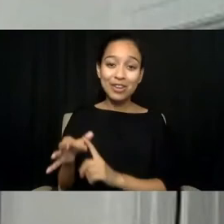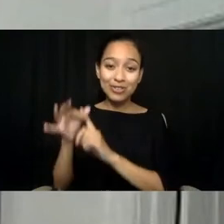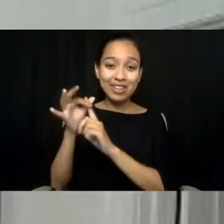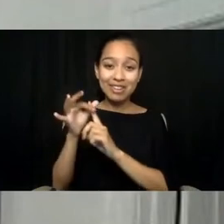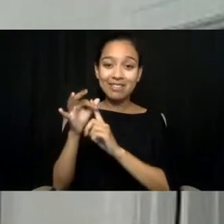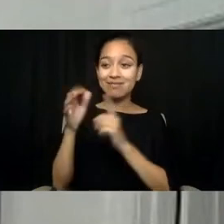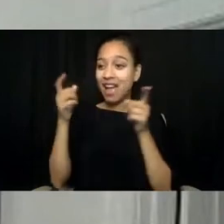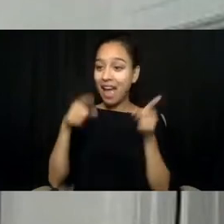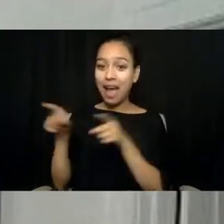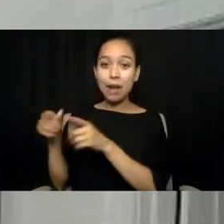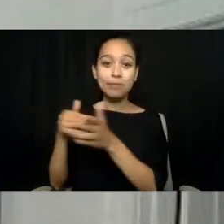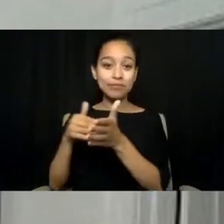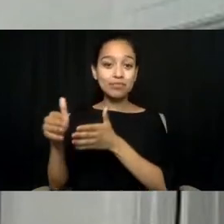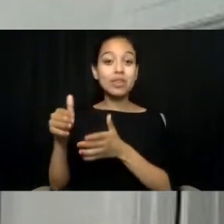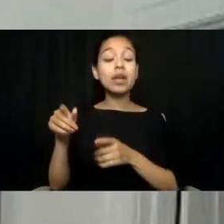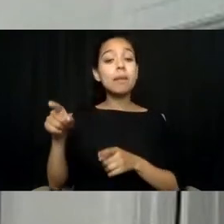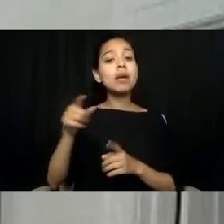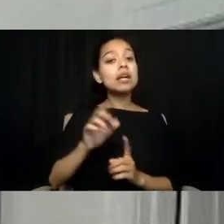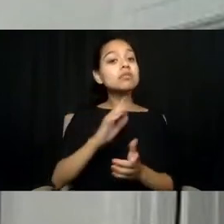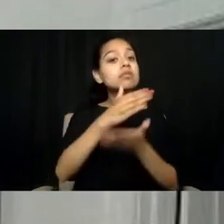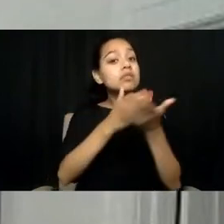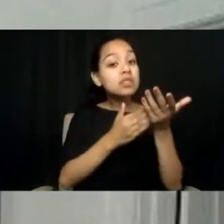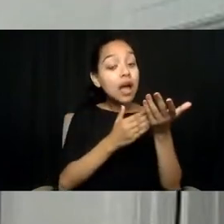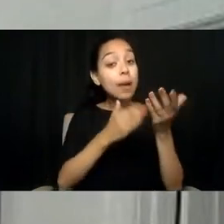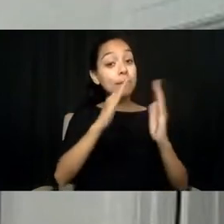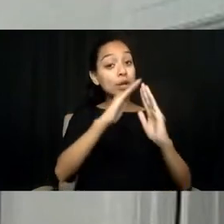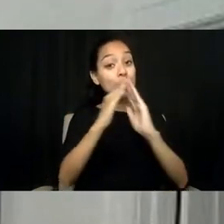they have very robust resources available